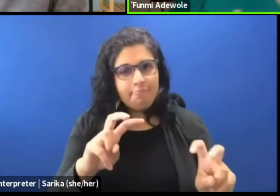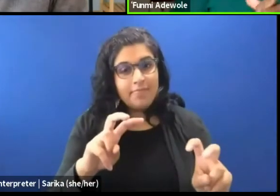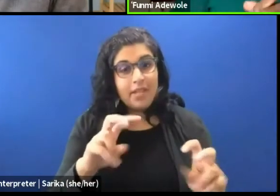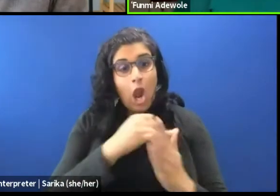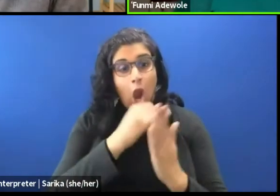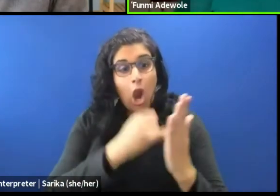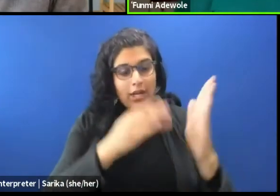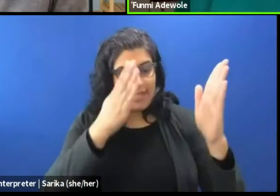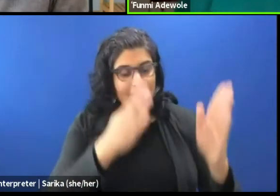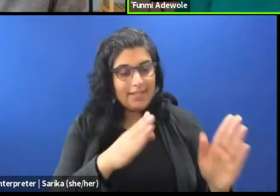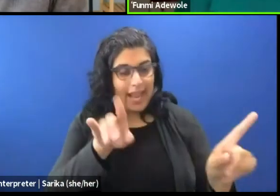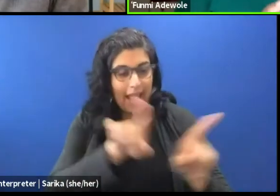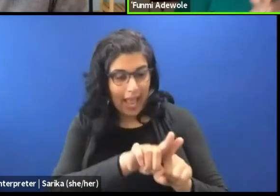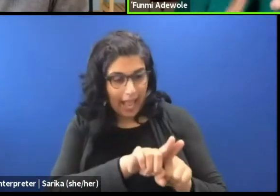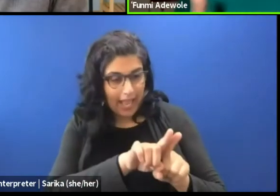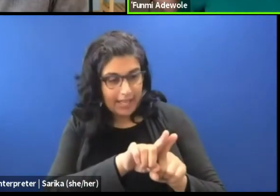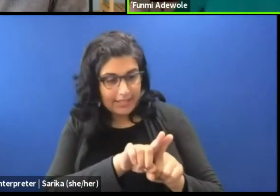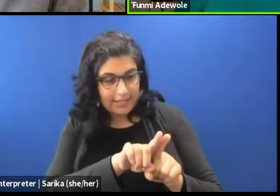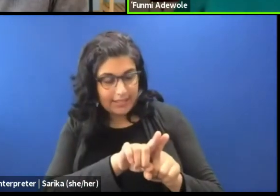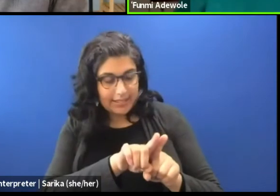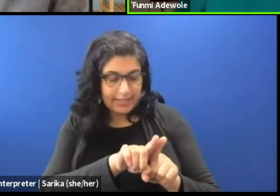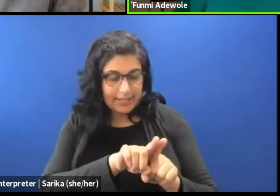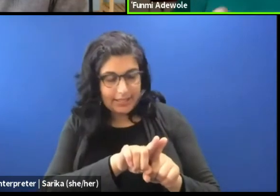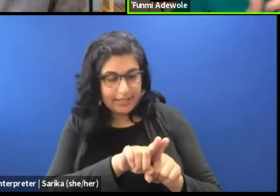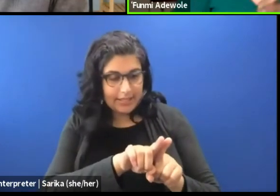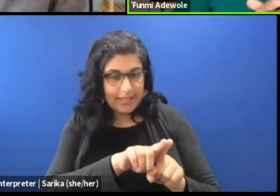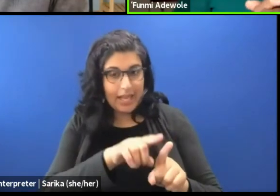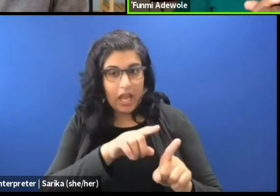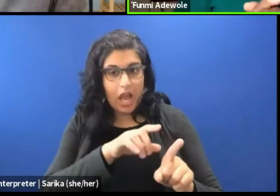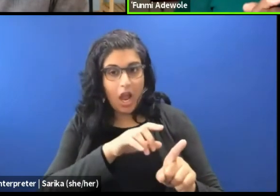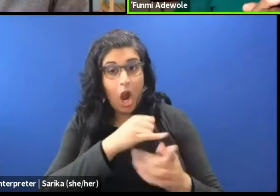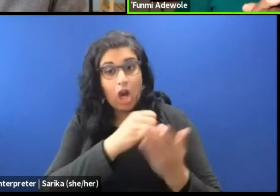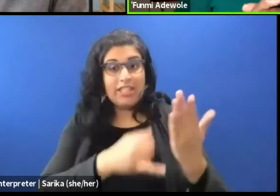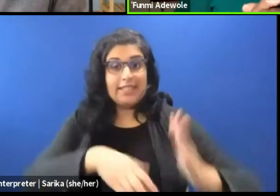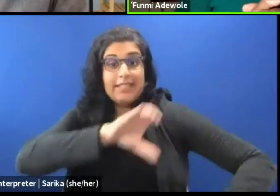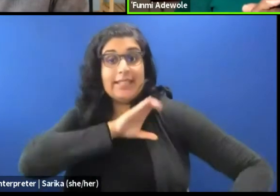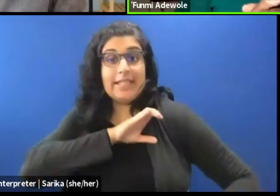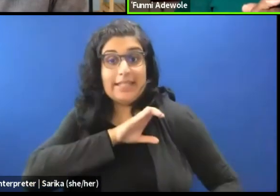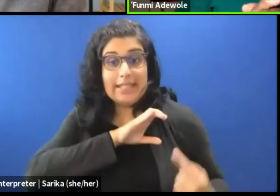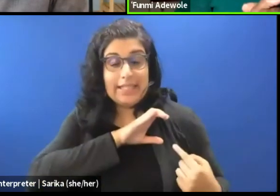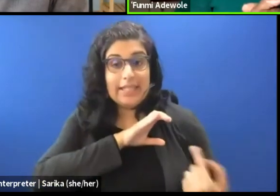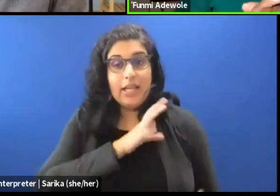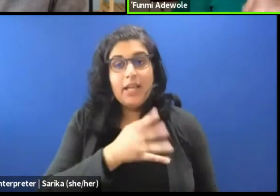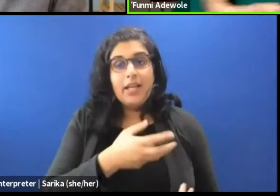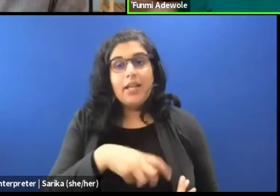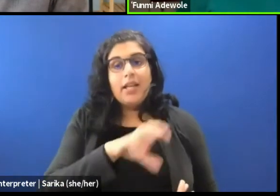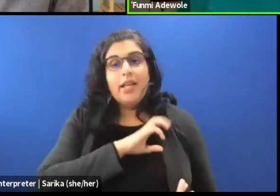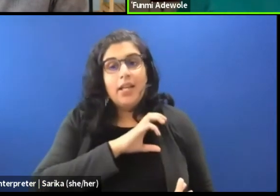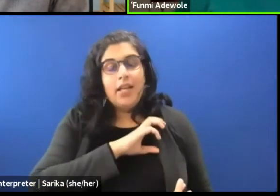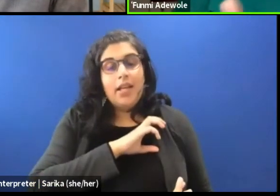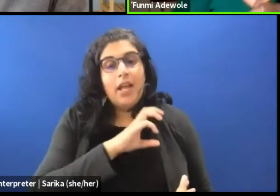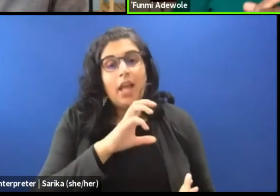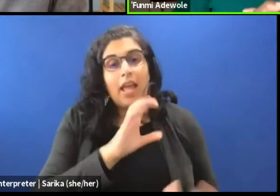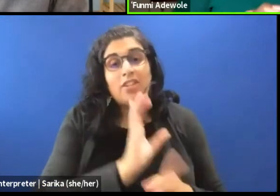as an artistic citizen, as a cultural citizen,